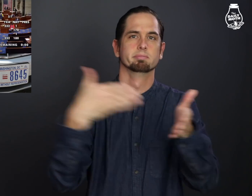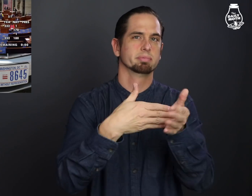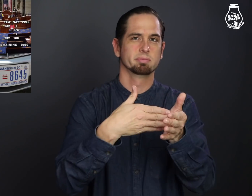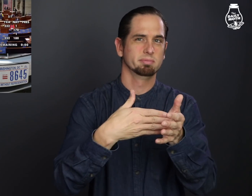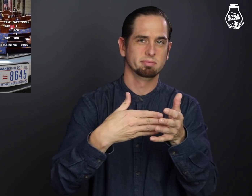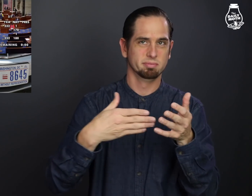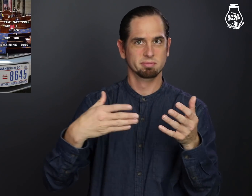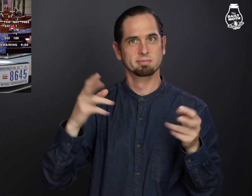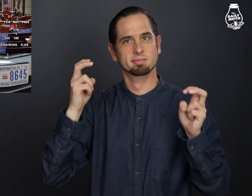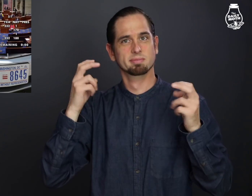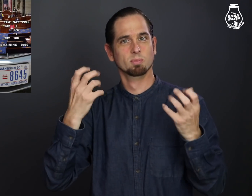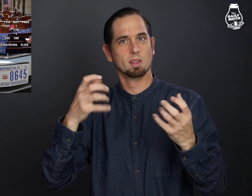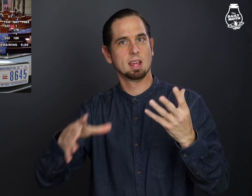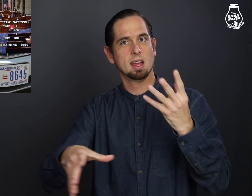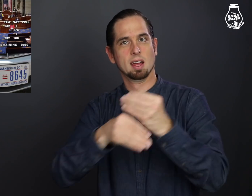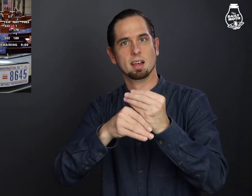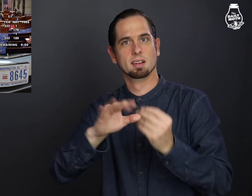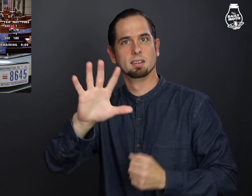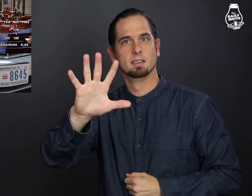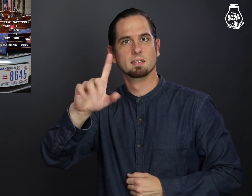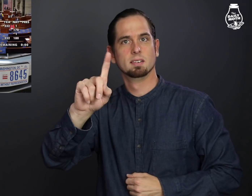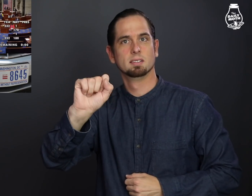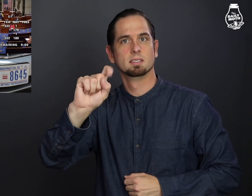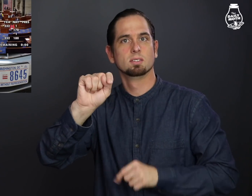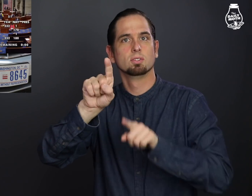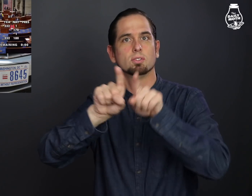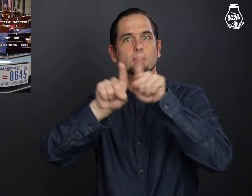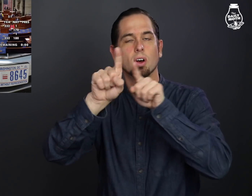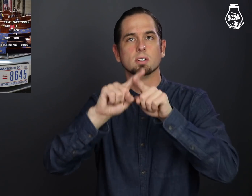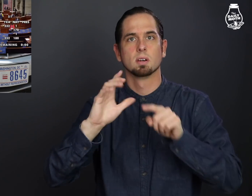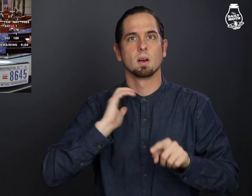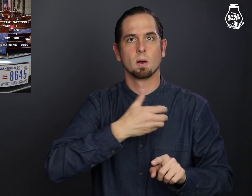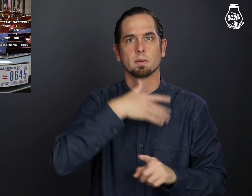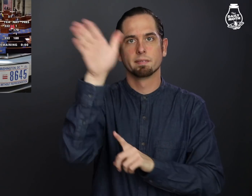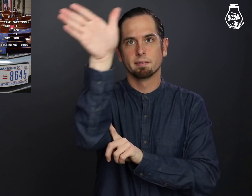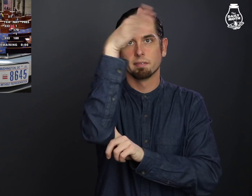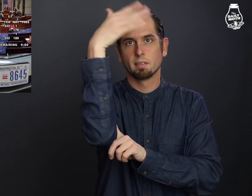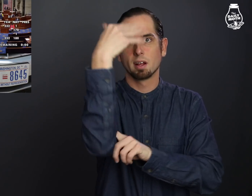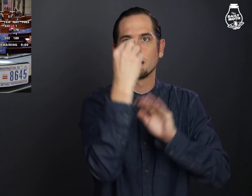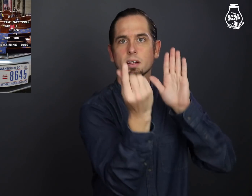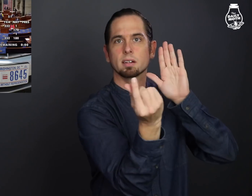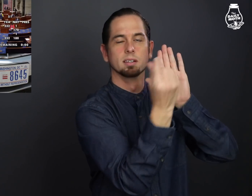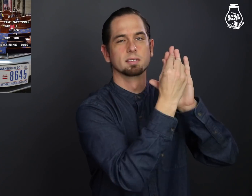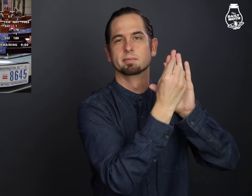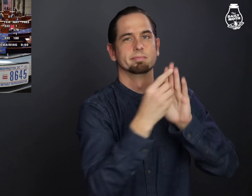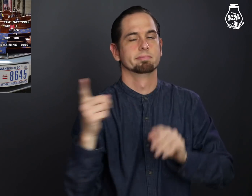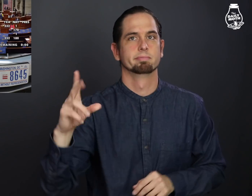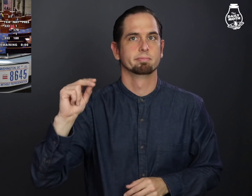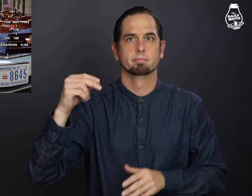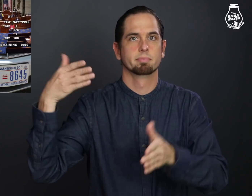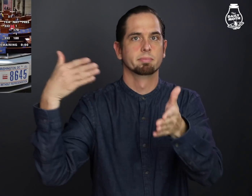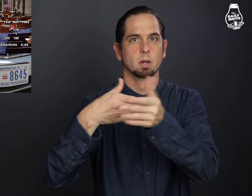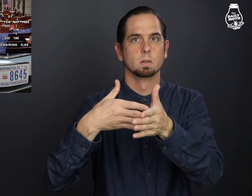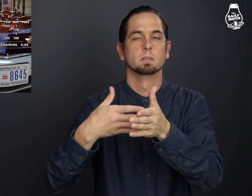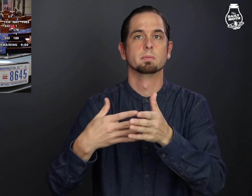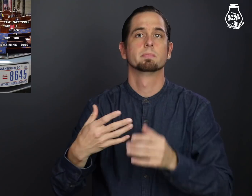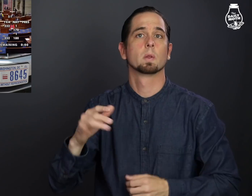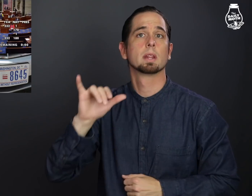are opposed to the idea of adding a 51st star to our flag,